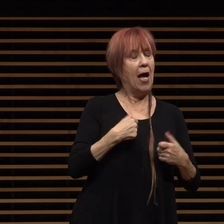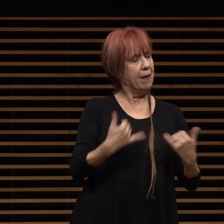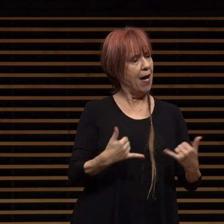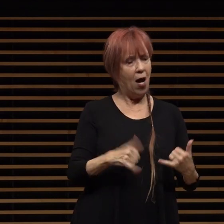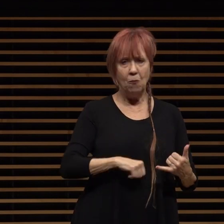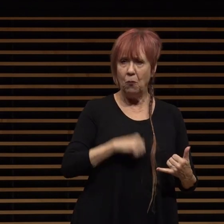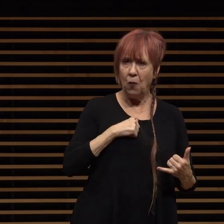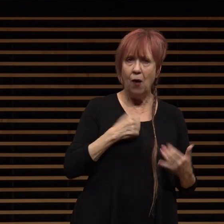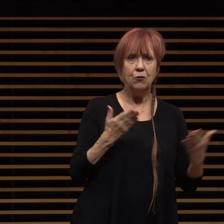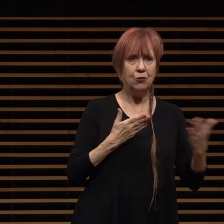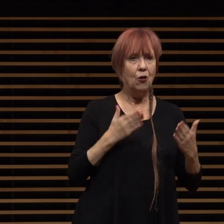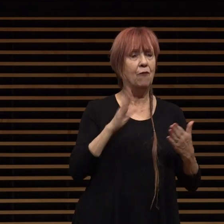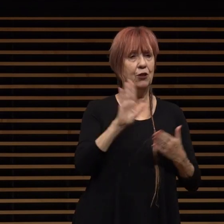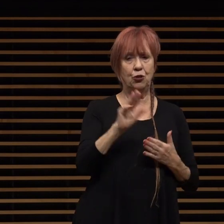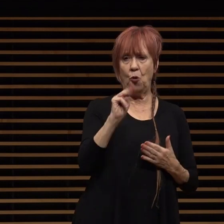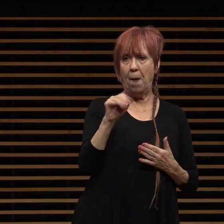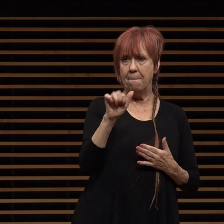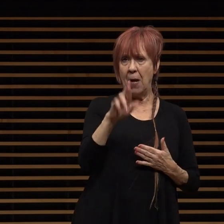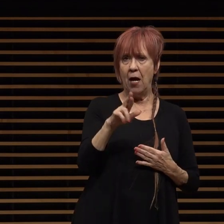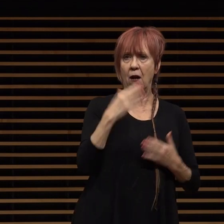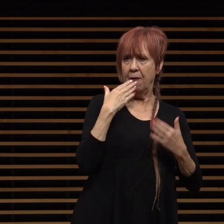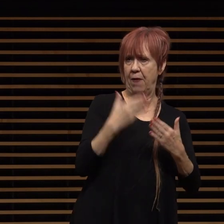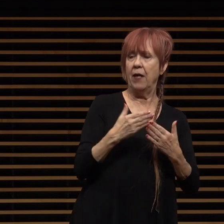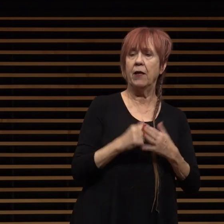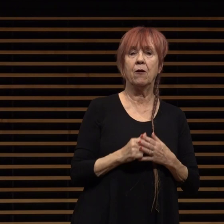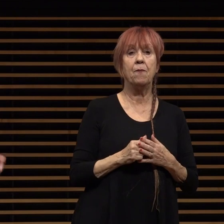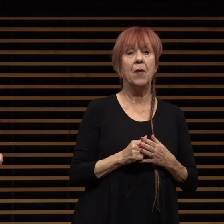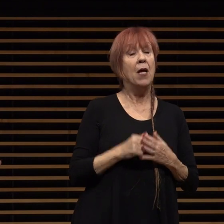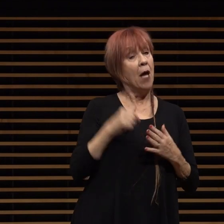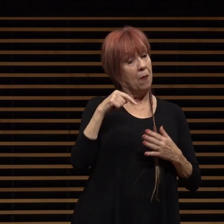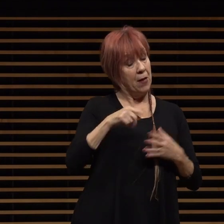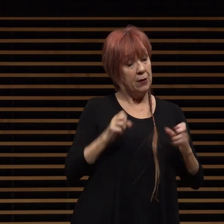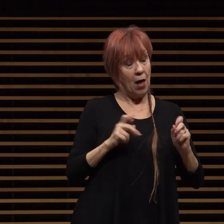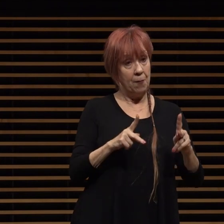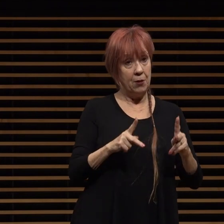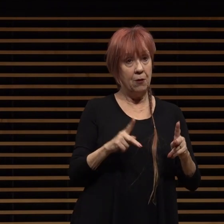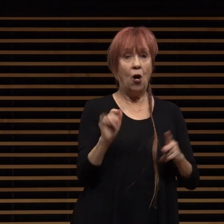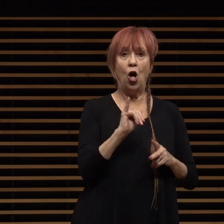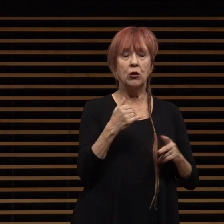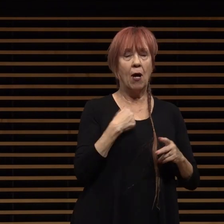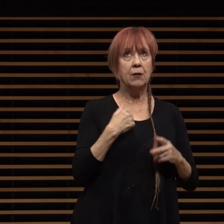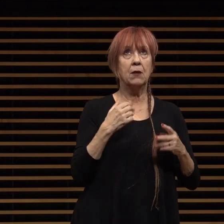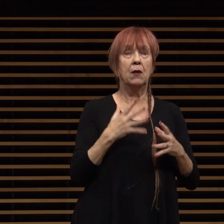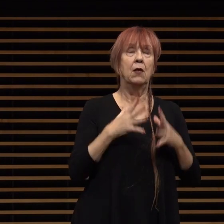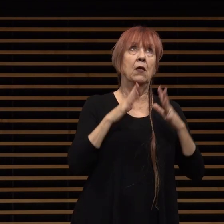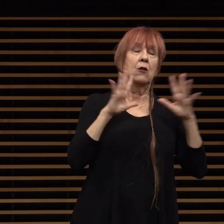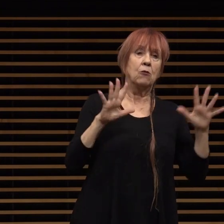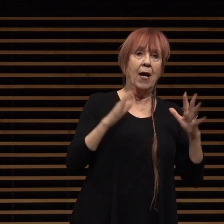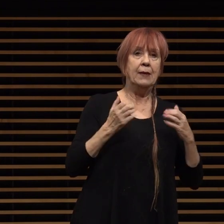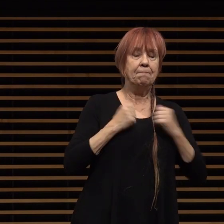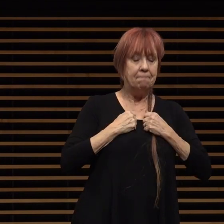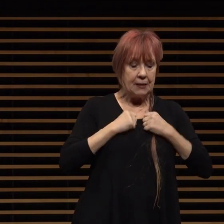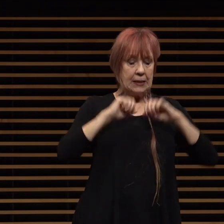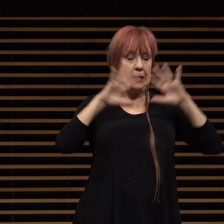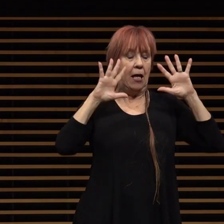that honor and privilege with this opportunity of course comes a great